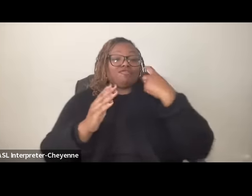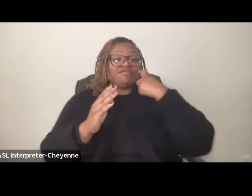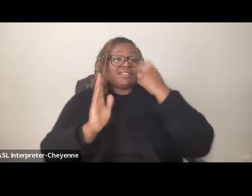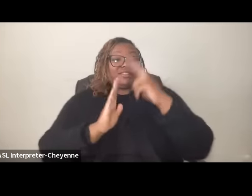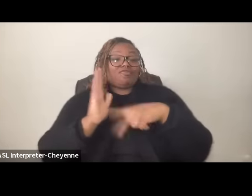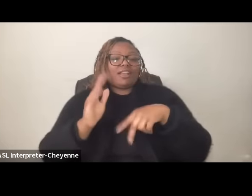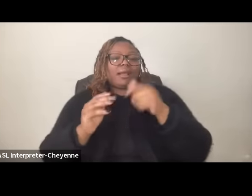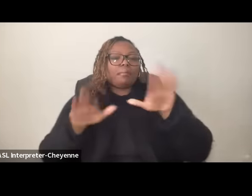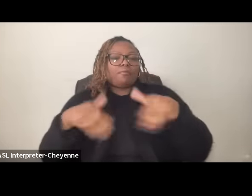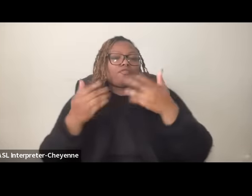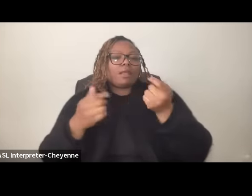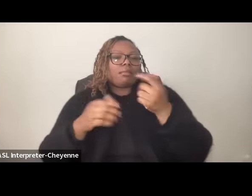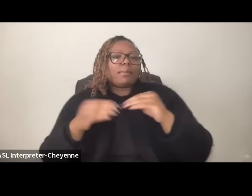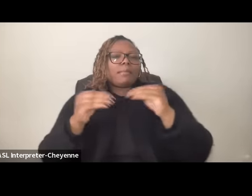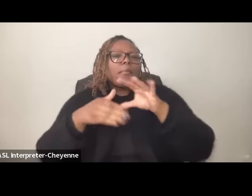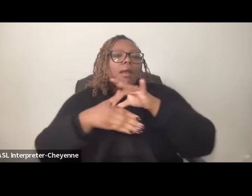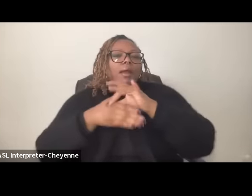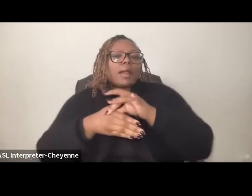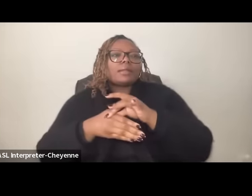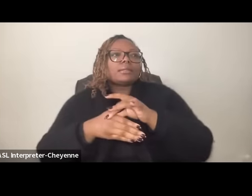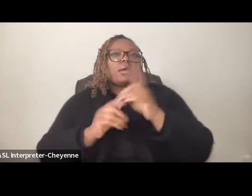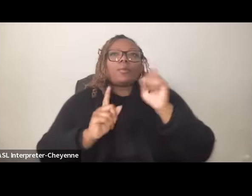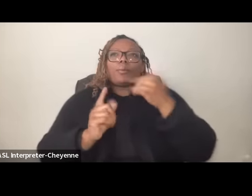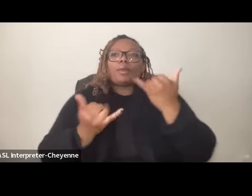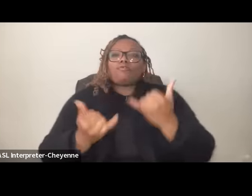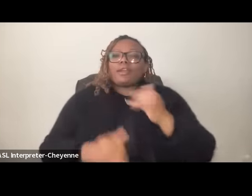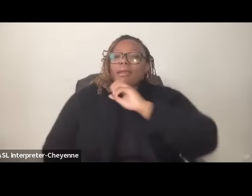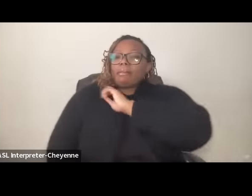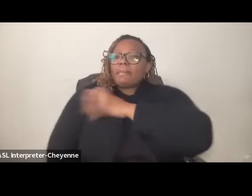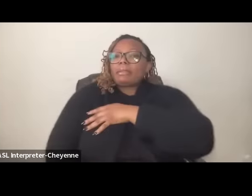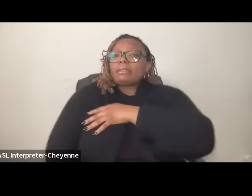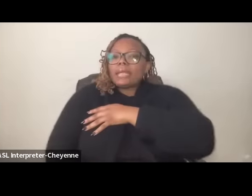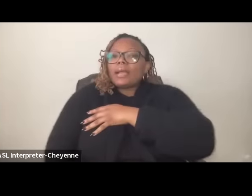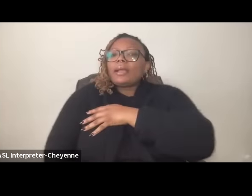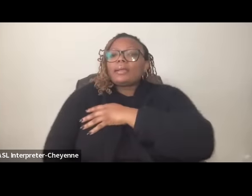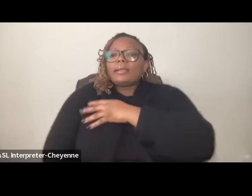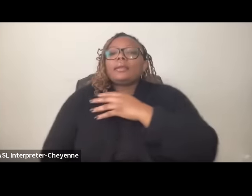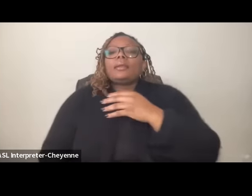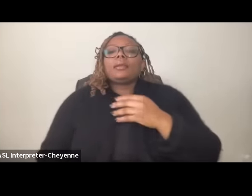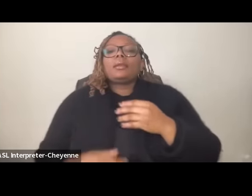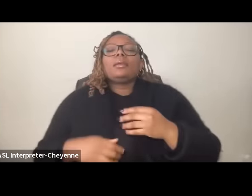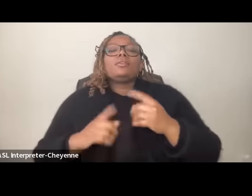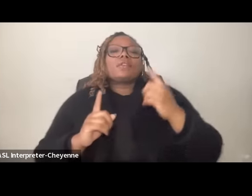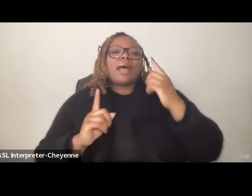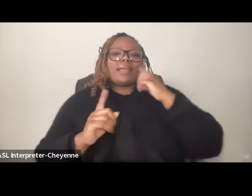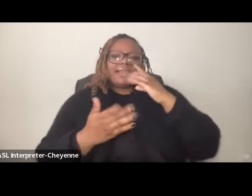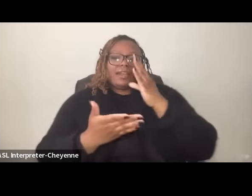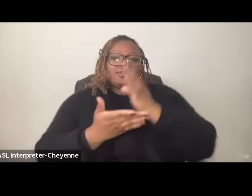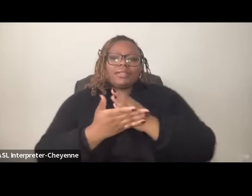terms of the situation in Palestine and so I think I'll I think I'll stop there Paris I mean let me